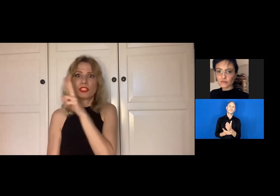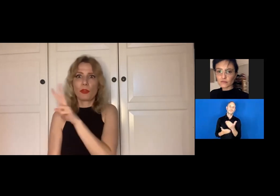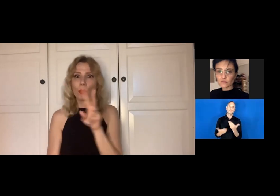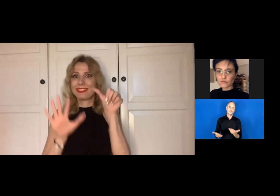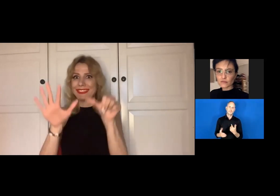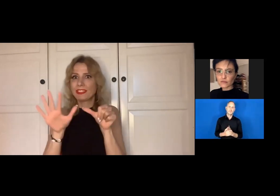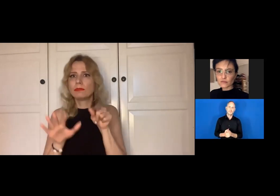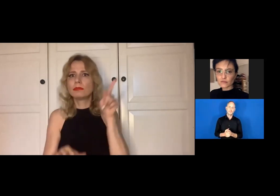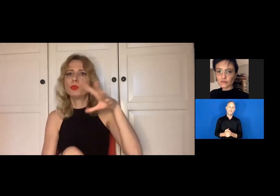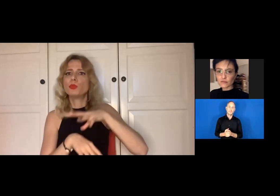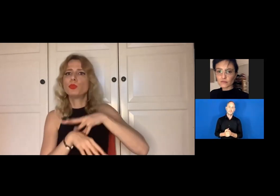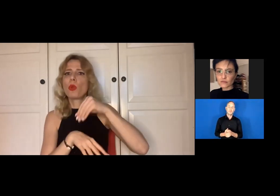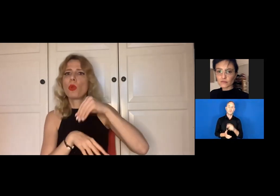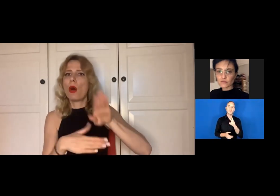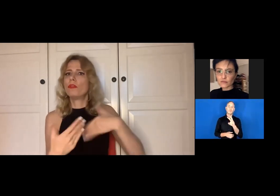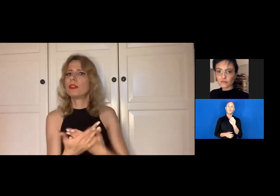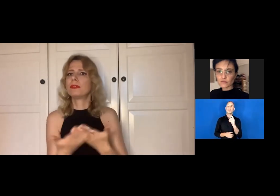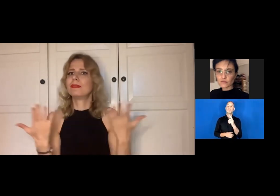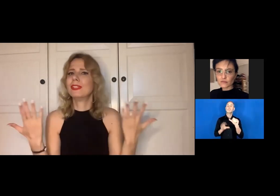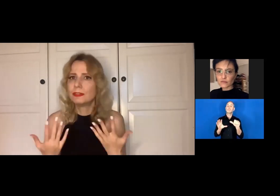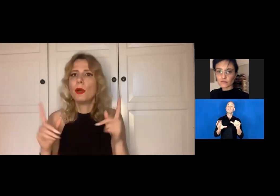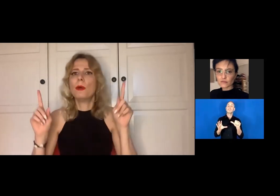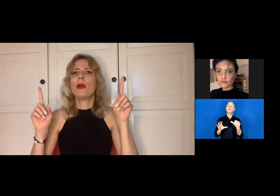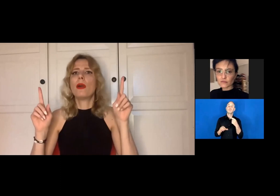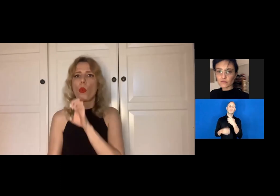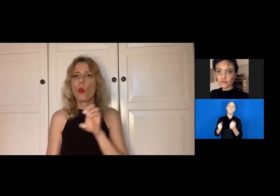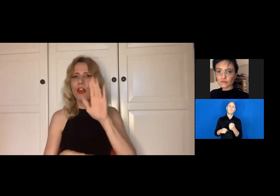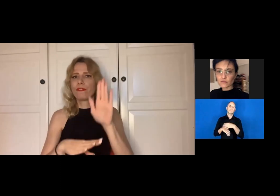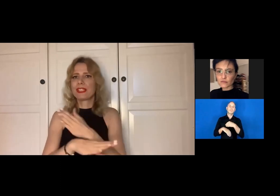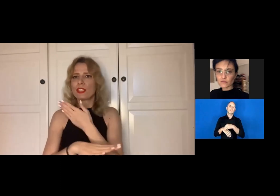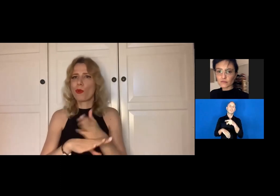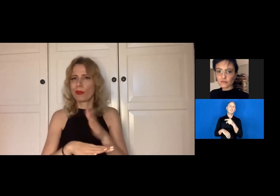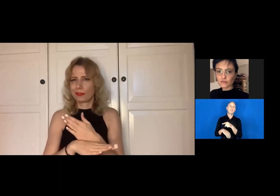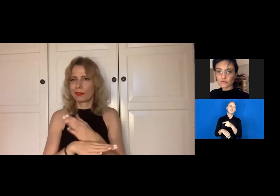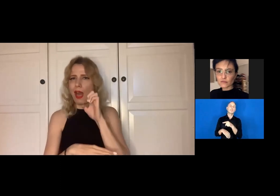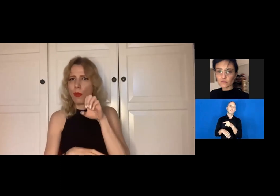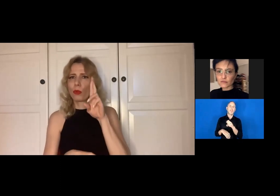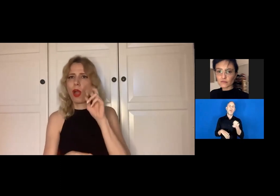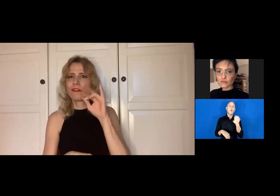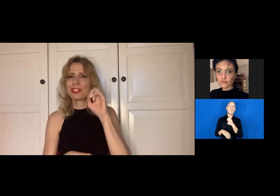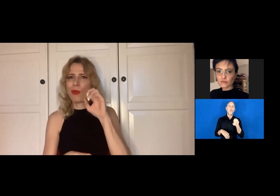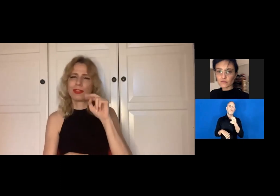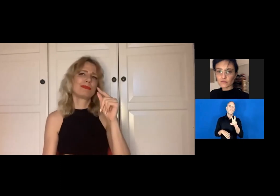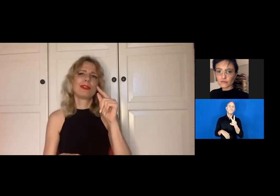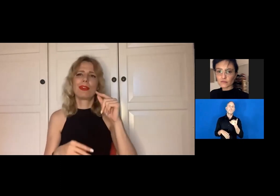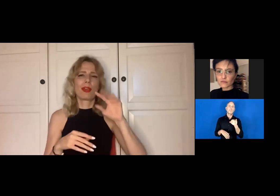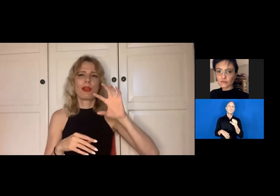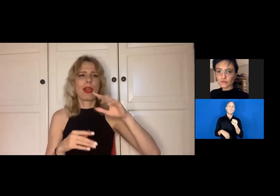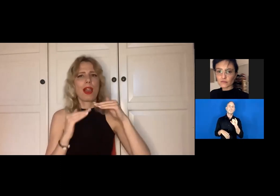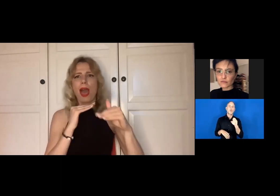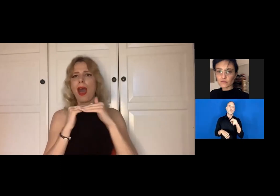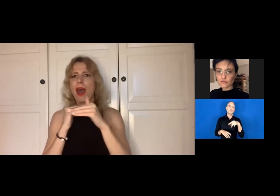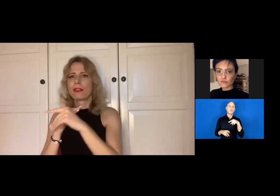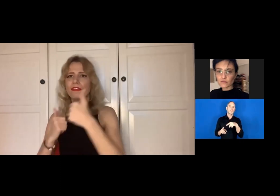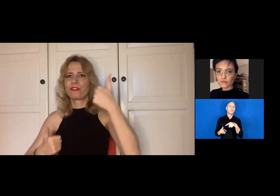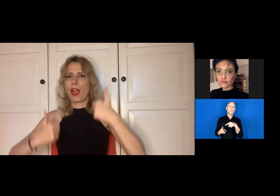Then, in 2016, there was the Eurovision Song Contest. Some of you might remember.